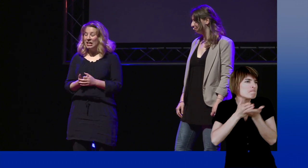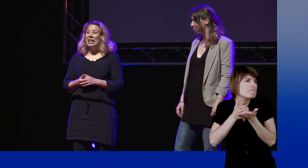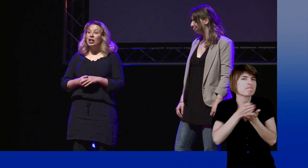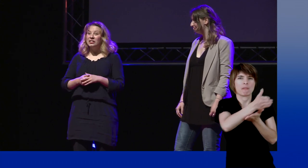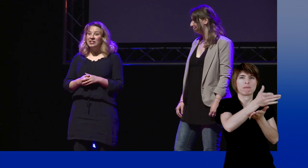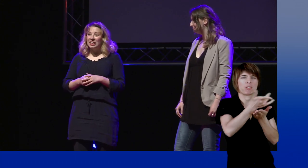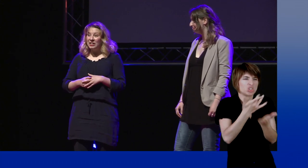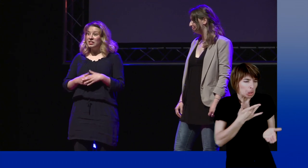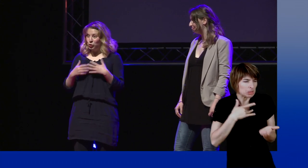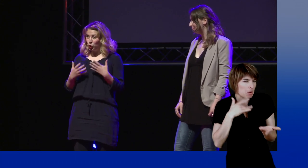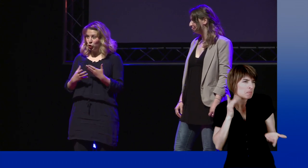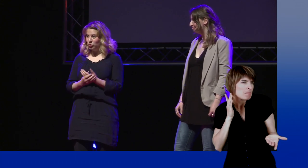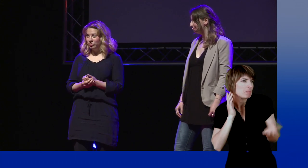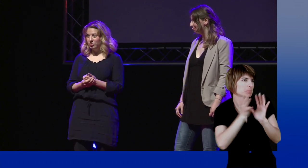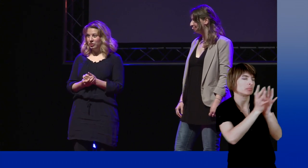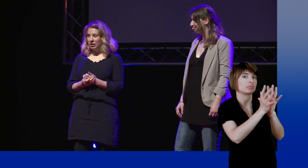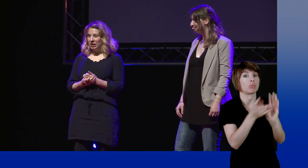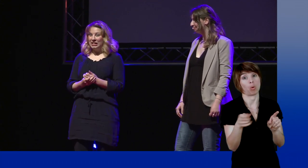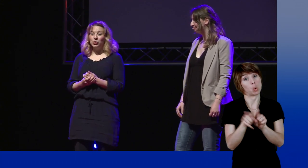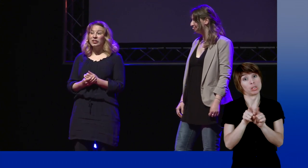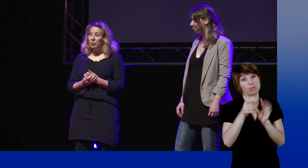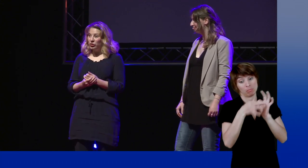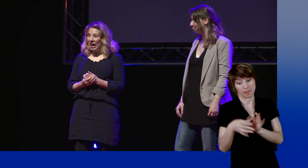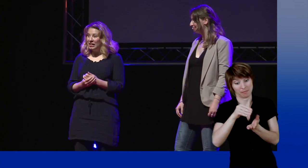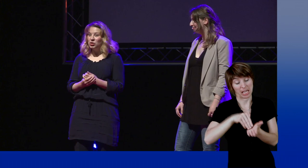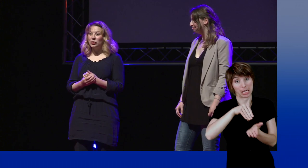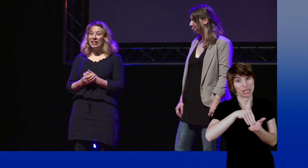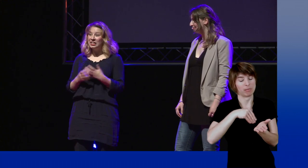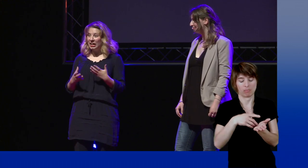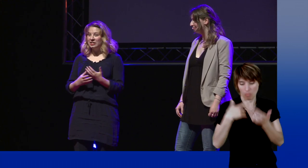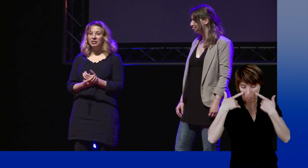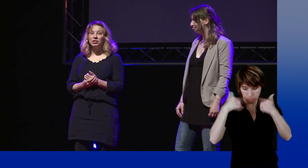It is obvious when they write. They are rough and frank.